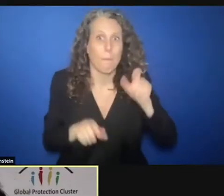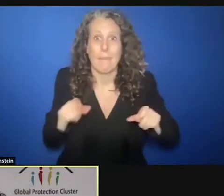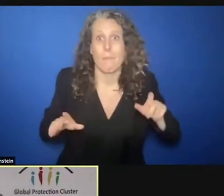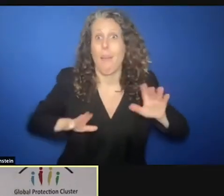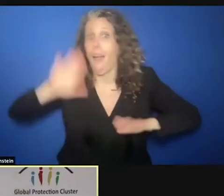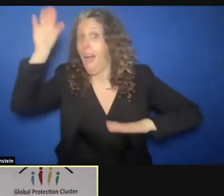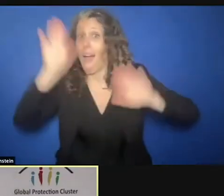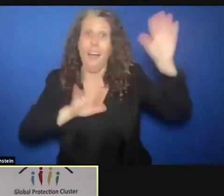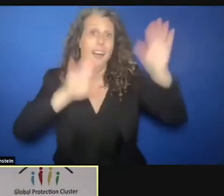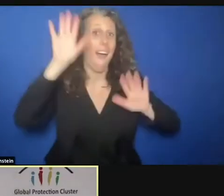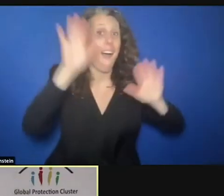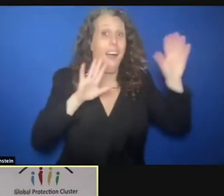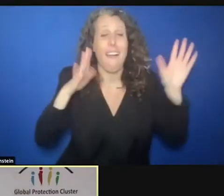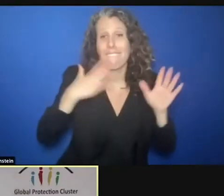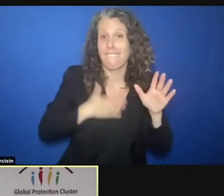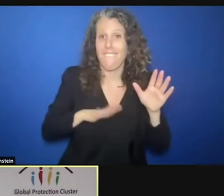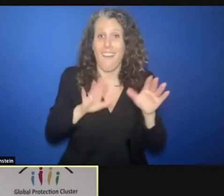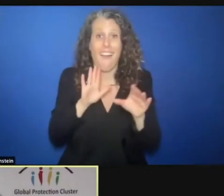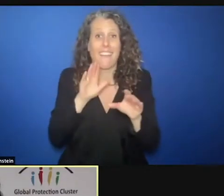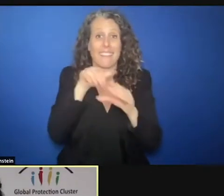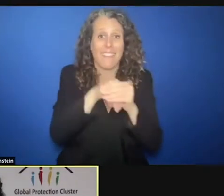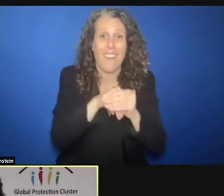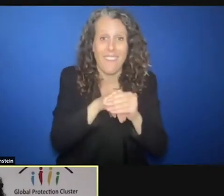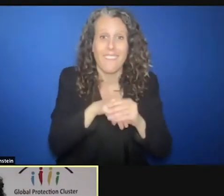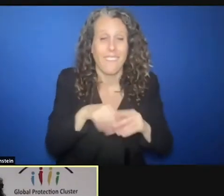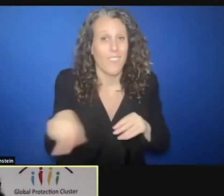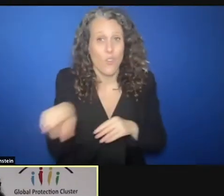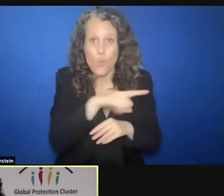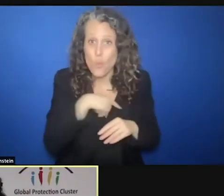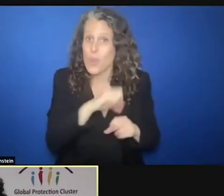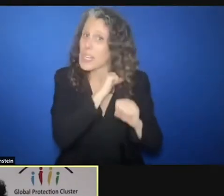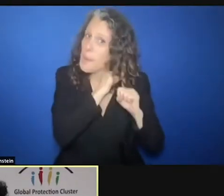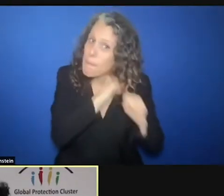for a quantum leap quantum leap that we are willing and committed to take forward. So